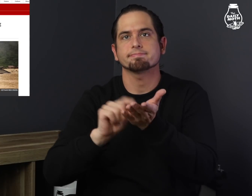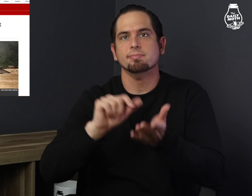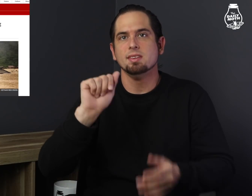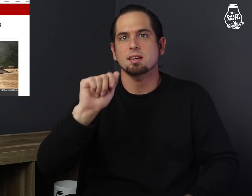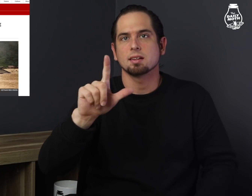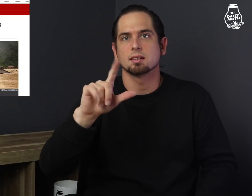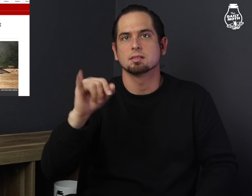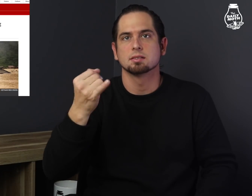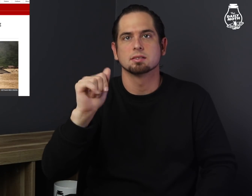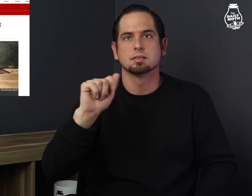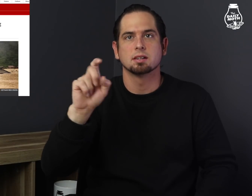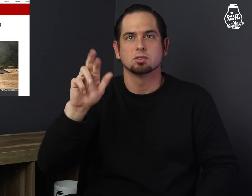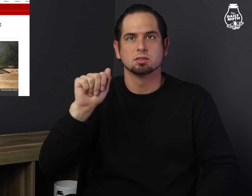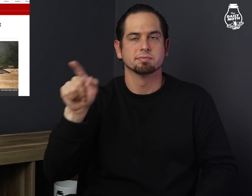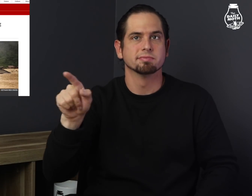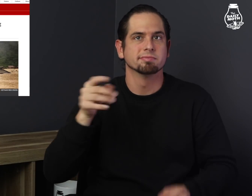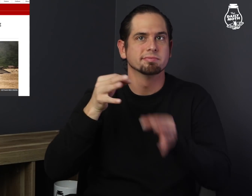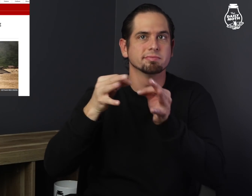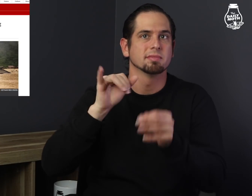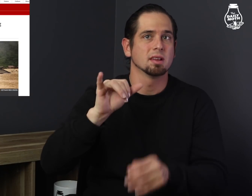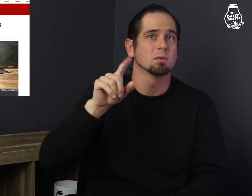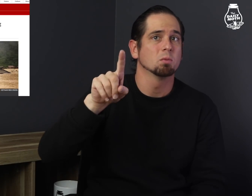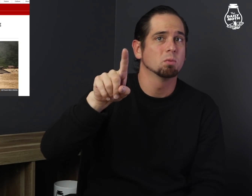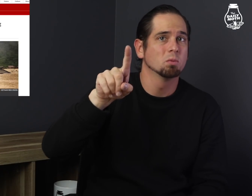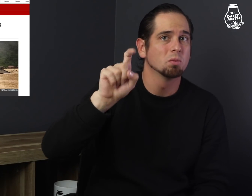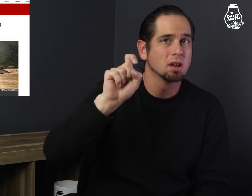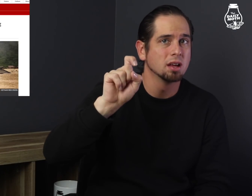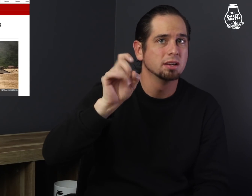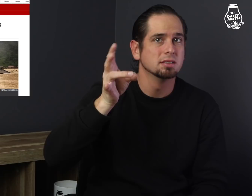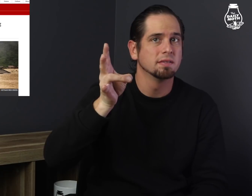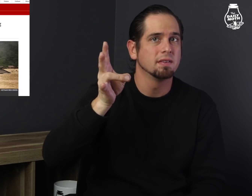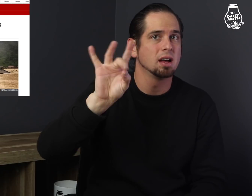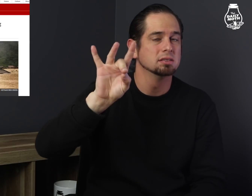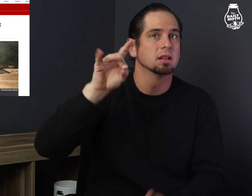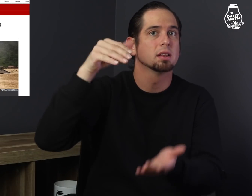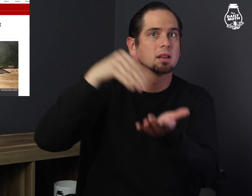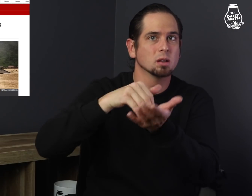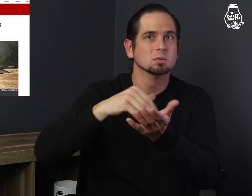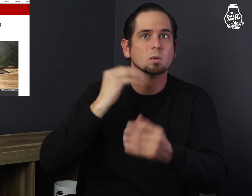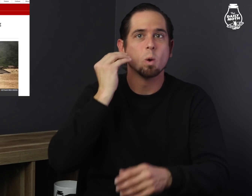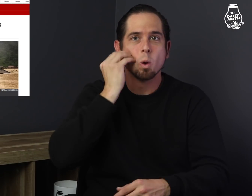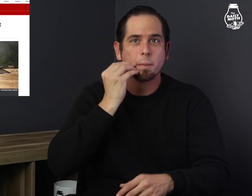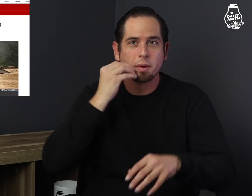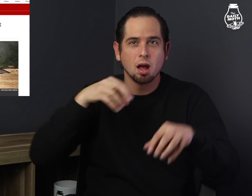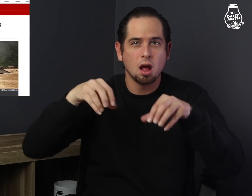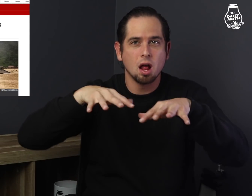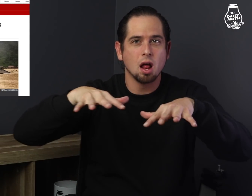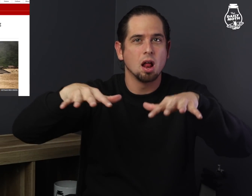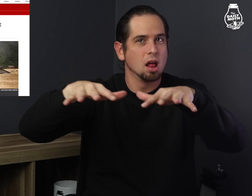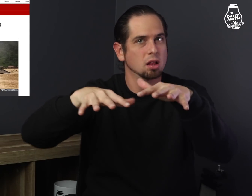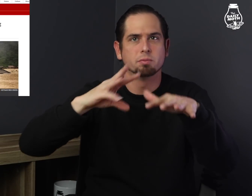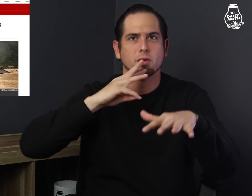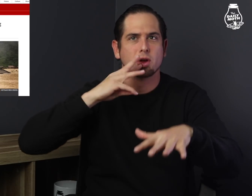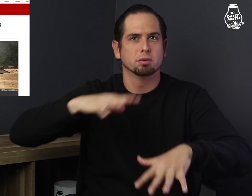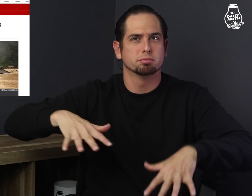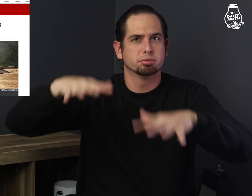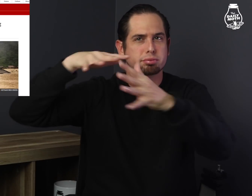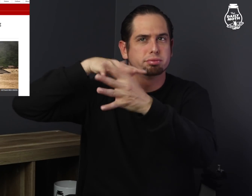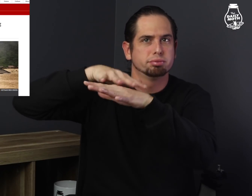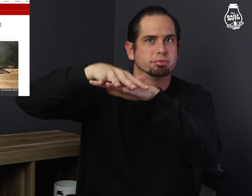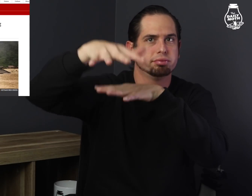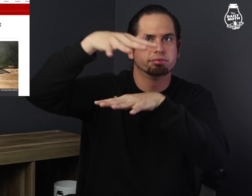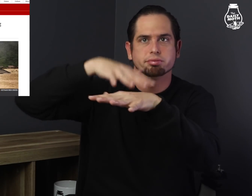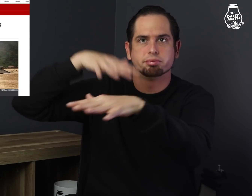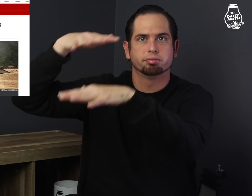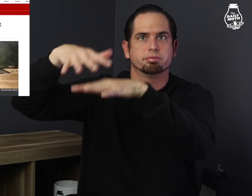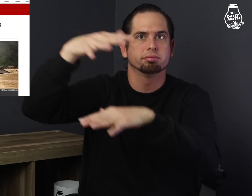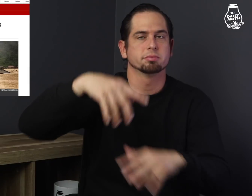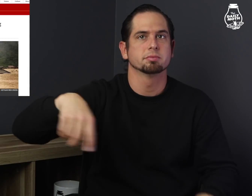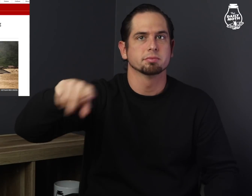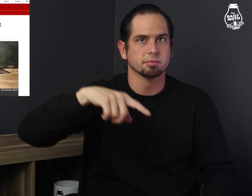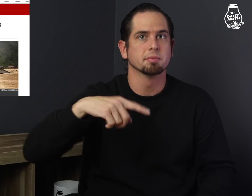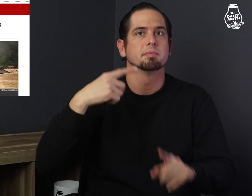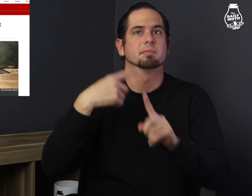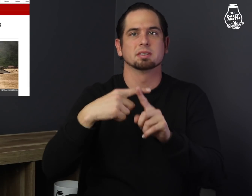Al Jazeera said 178,000 homes were submerged and that